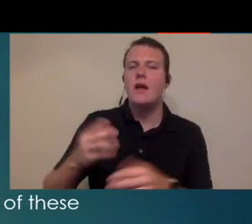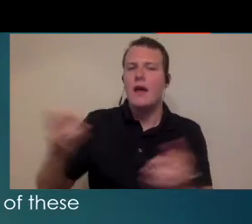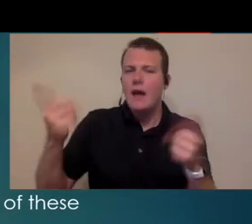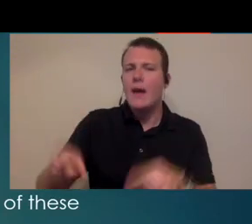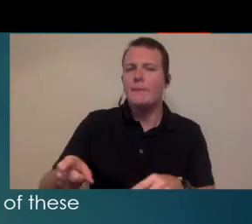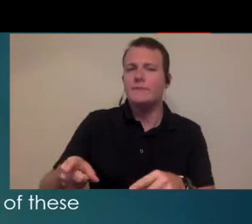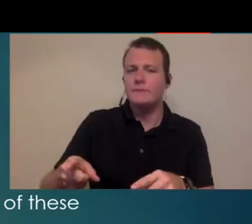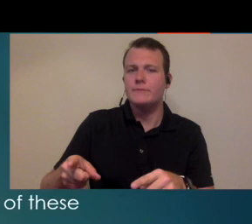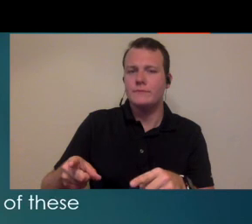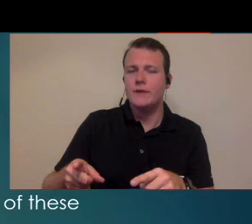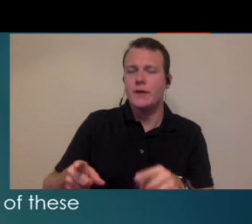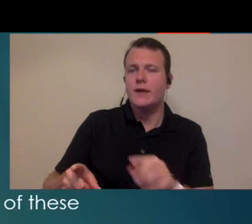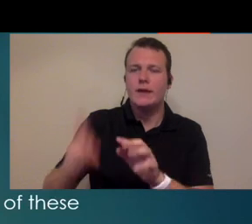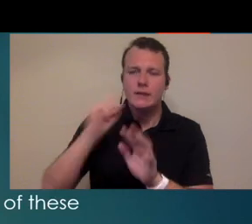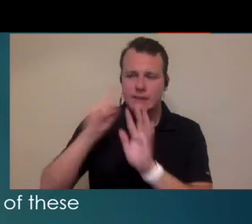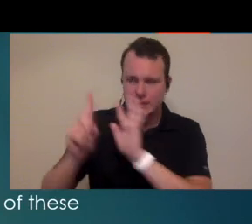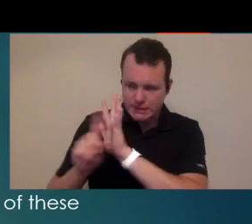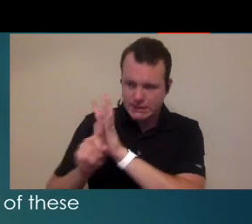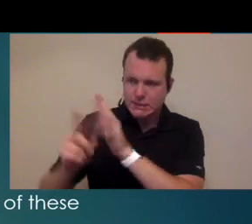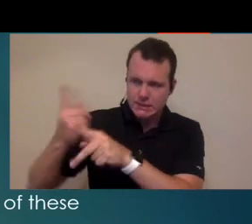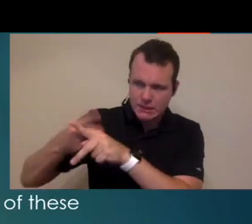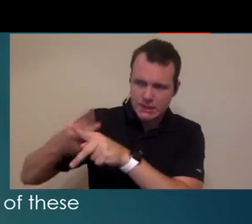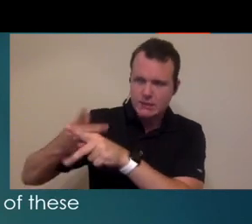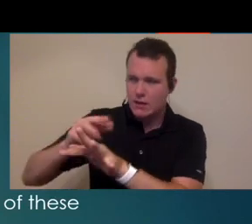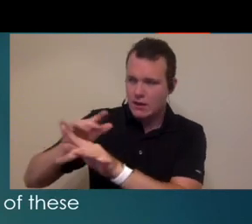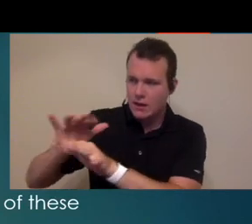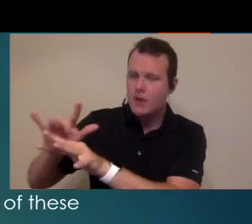hearing aid fittings or some type of - and histah masking devices that will